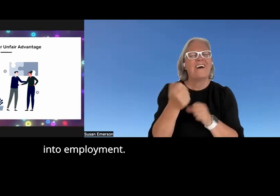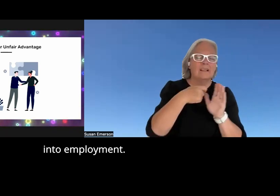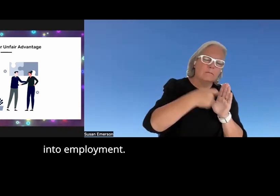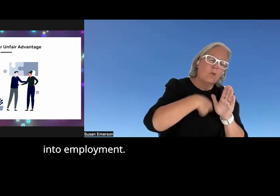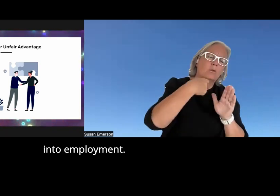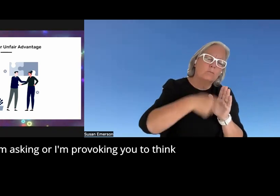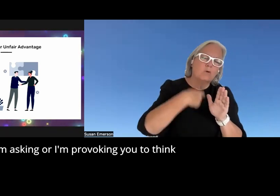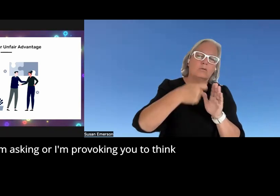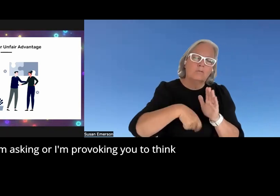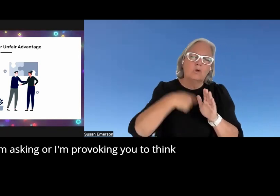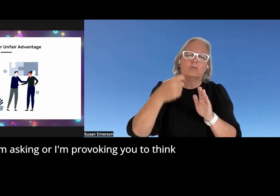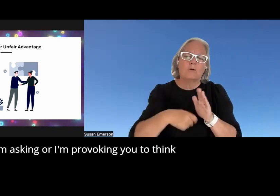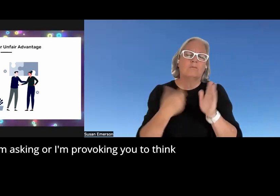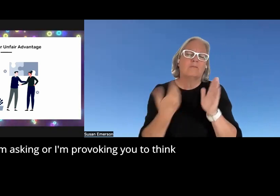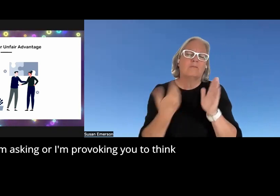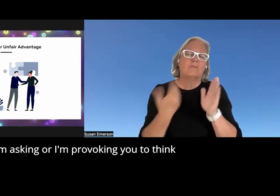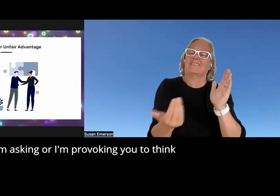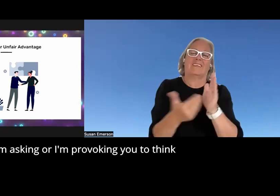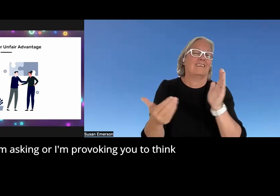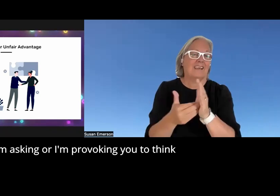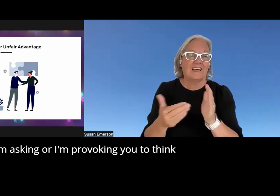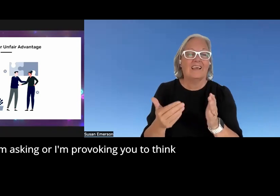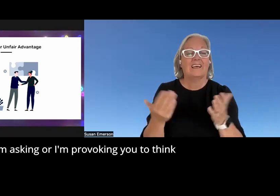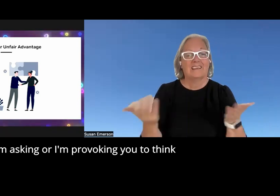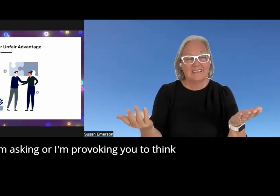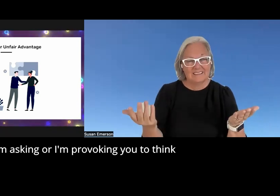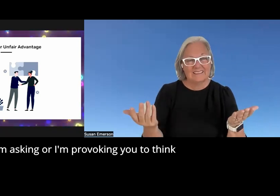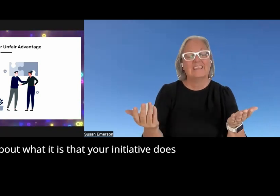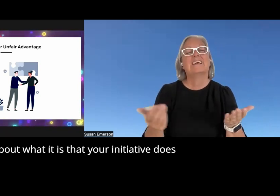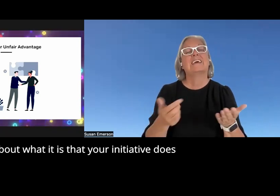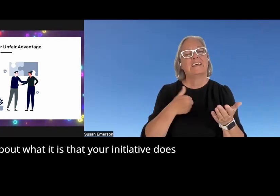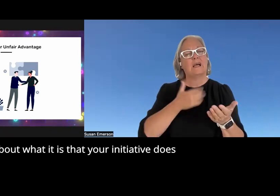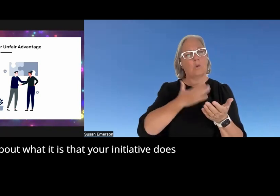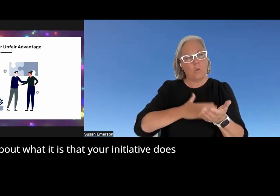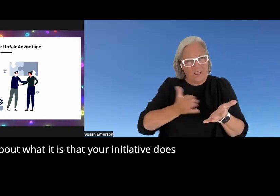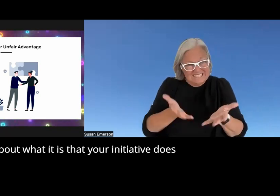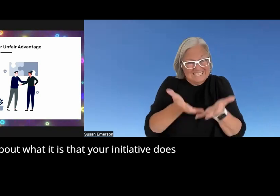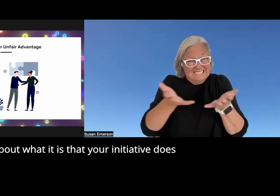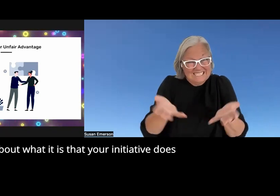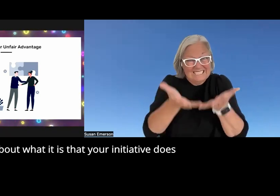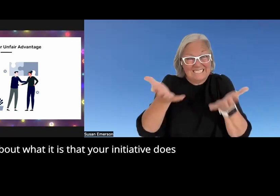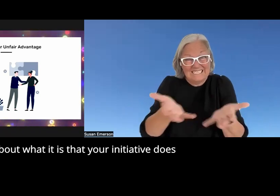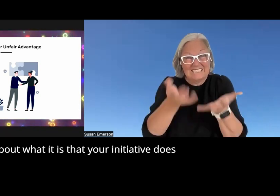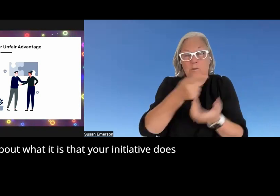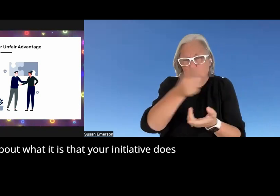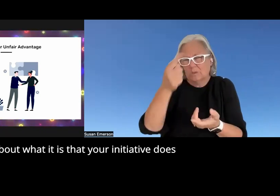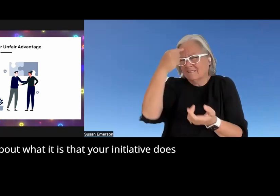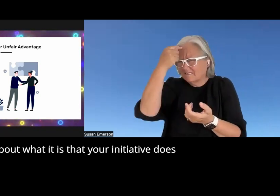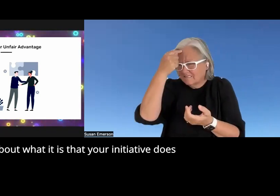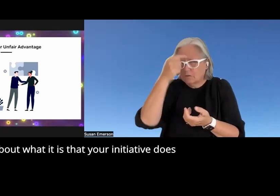employment I'm I'm asking or I'm provoking you to think about what it is that yours your initiative